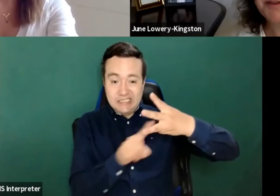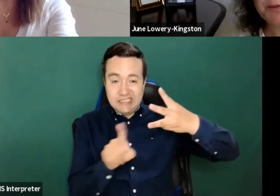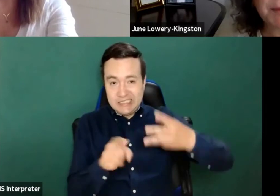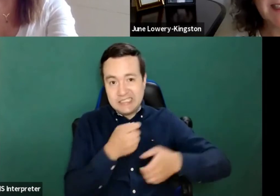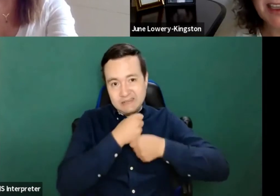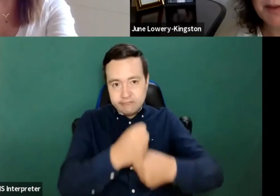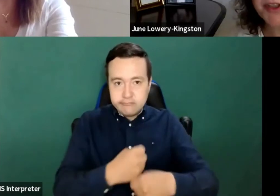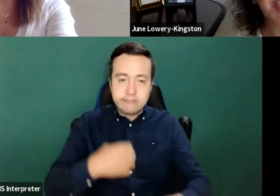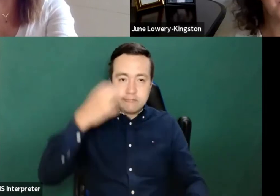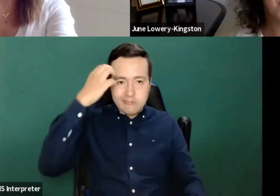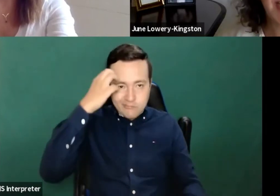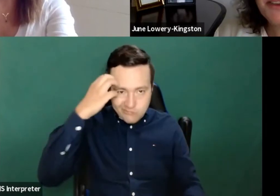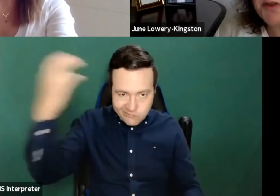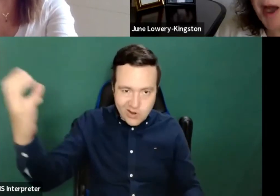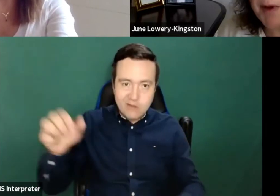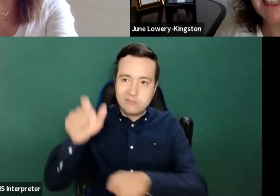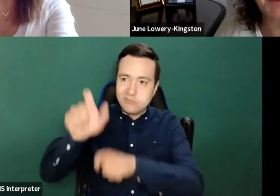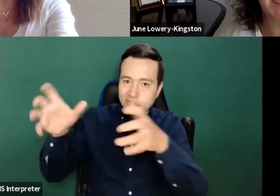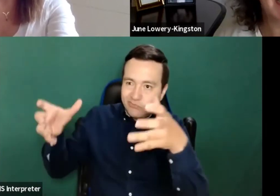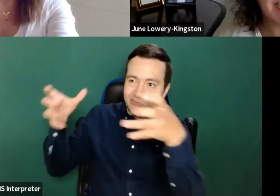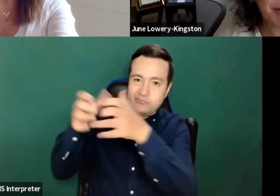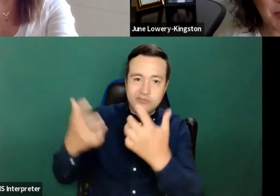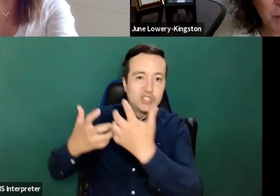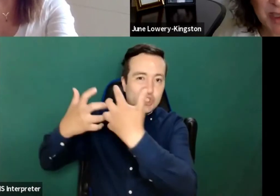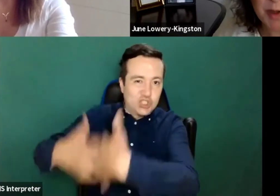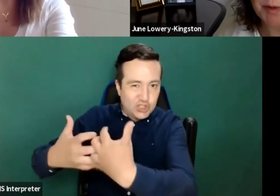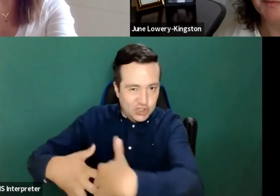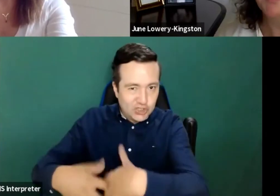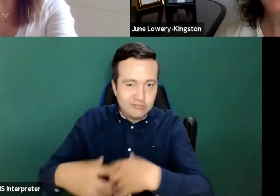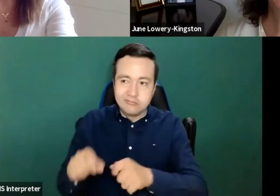we've got public sector bodies, we've got industry and accessibility experts. What's the problem?